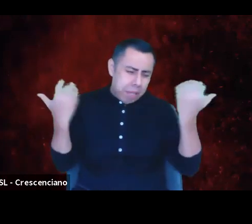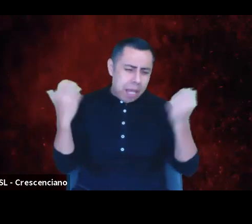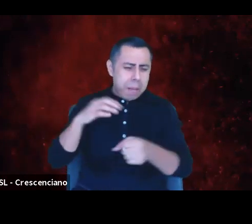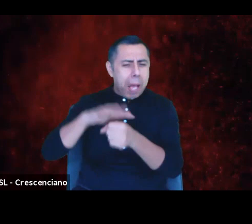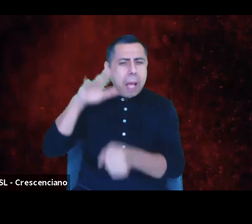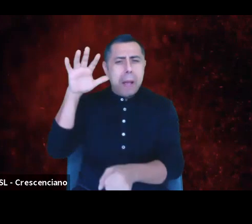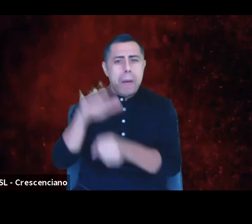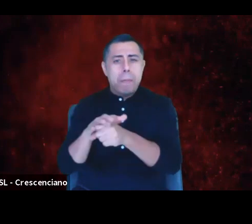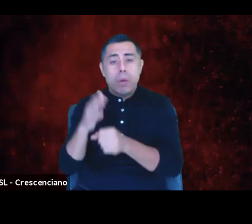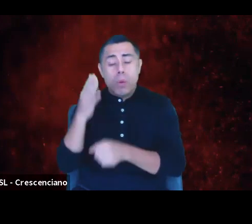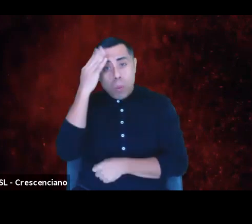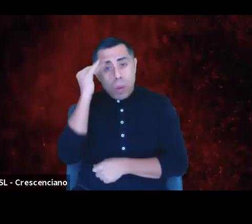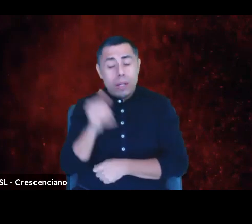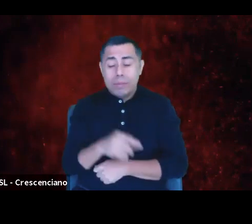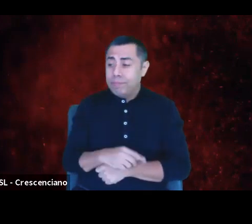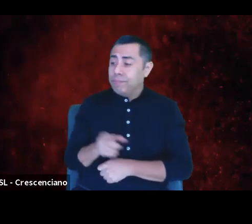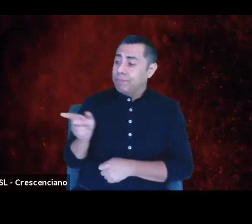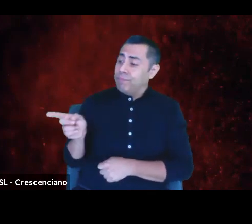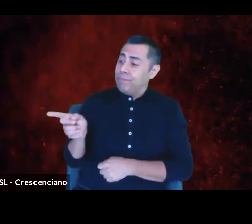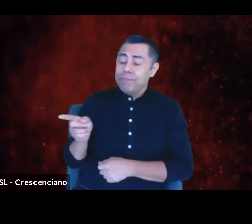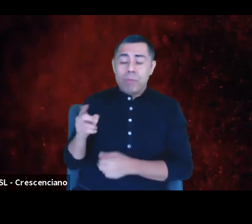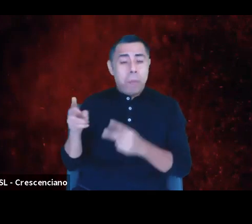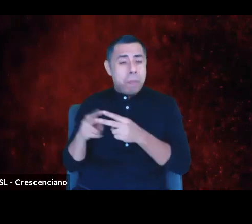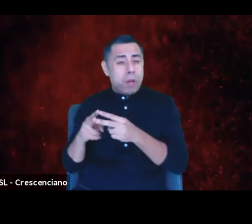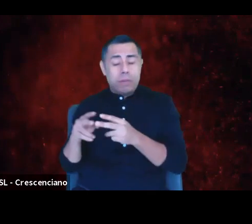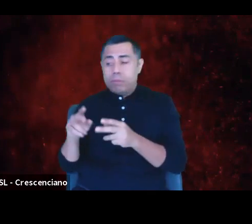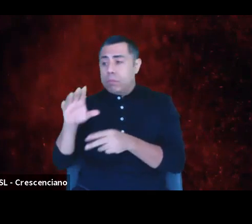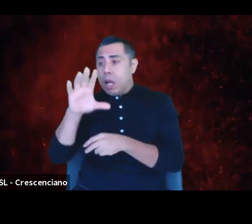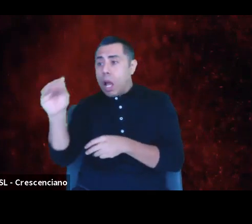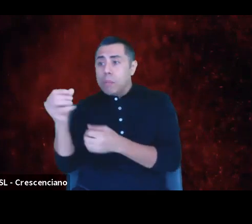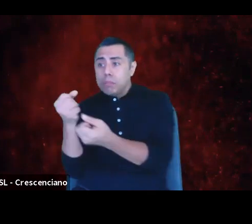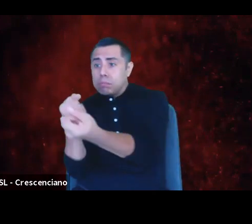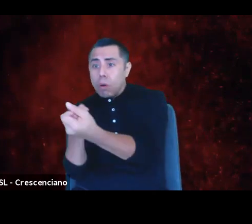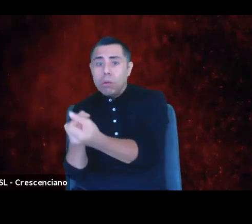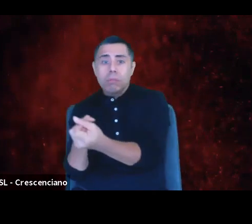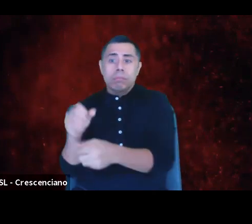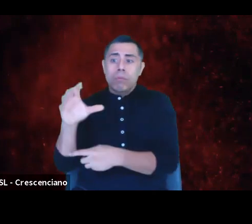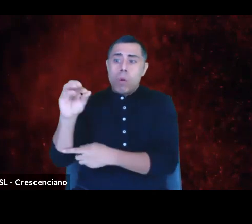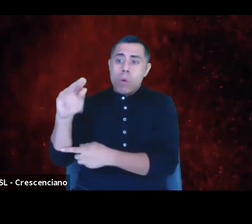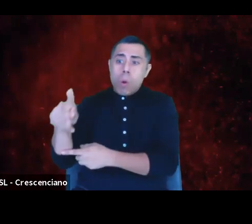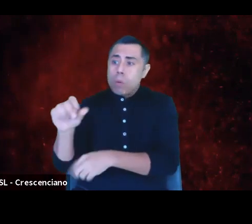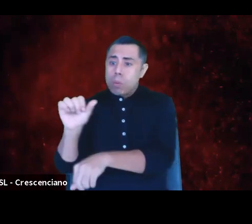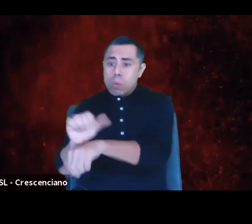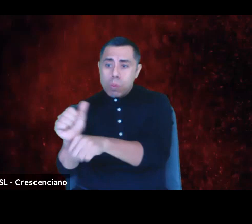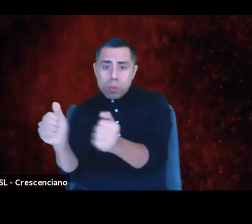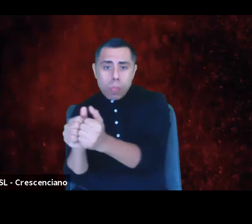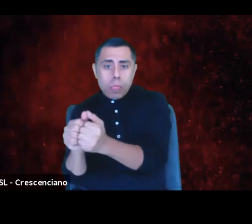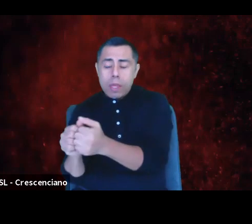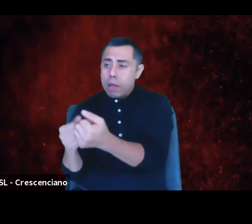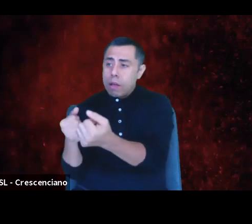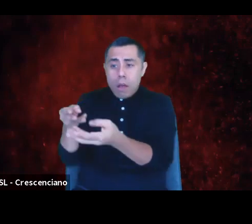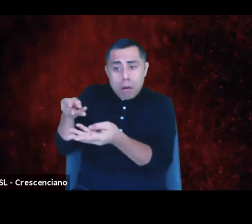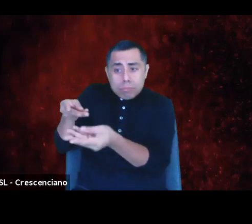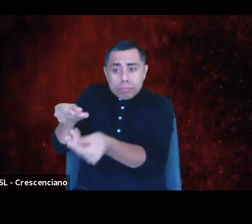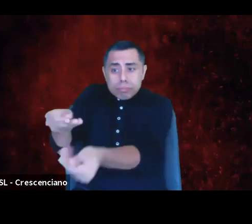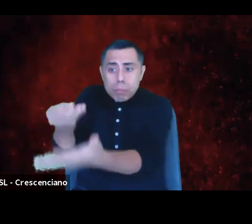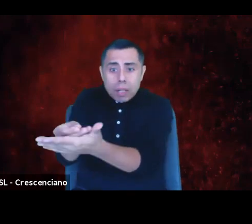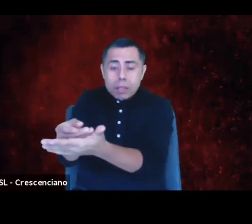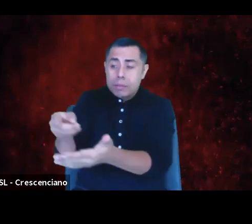she's supported, corporations she's worked for, and businesses she's spent her money with are failing to respond to this moment.